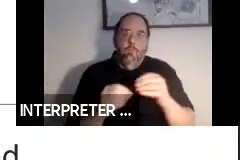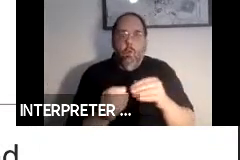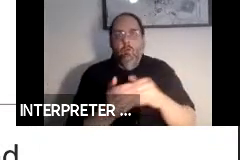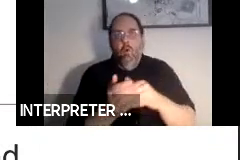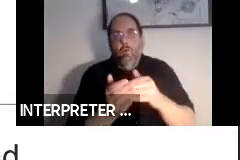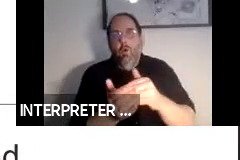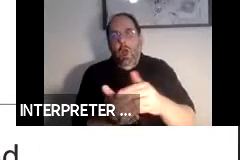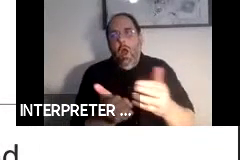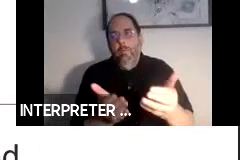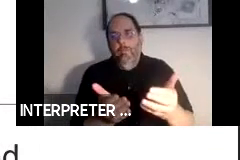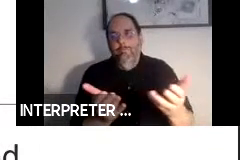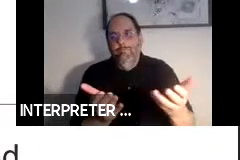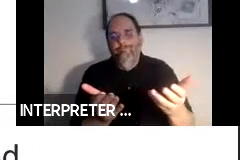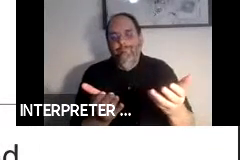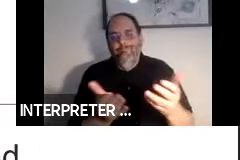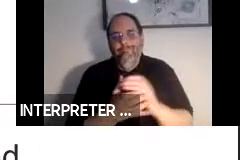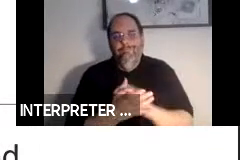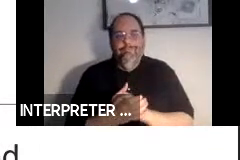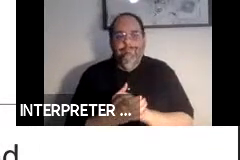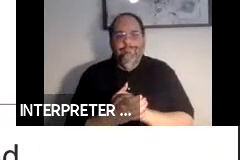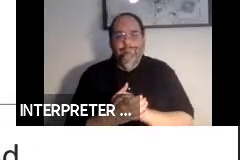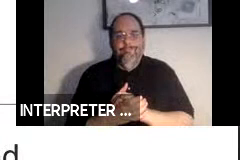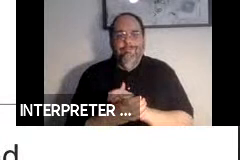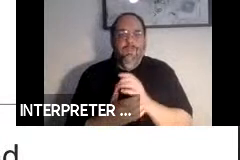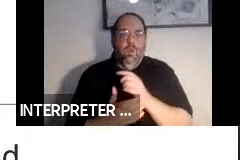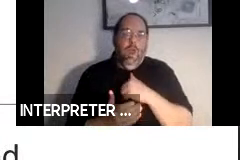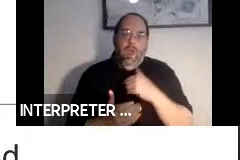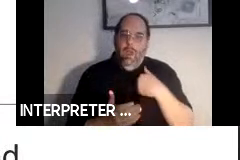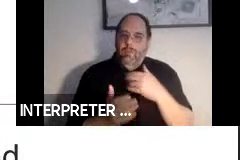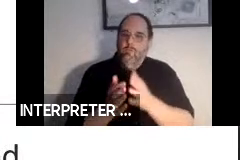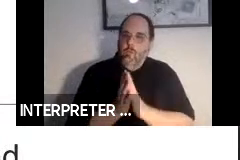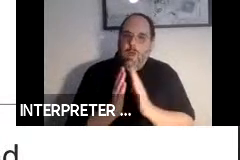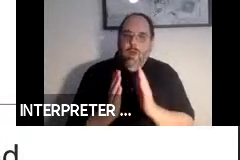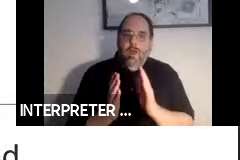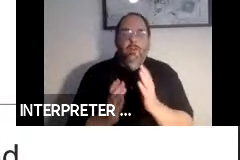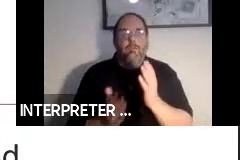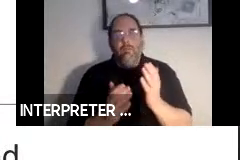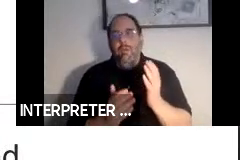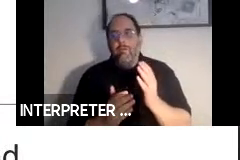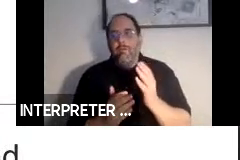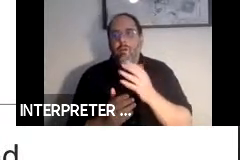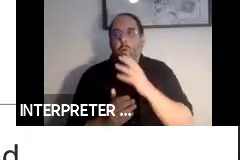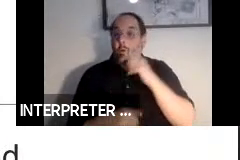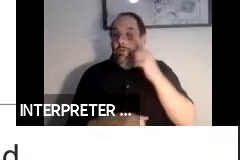types of requests, you know, call-in much like you would call in the old days, call for a taxi.